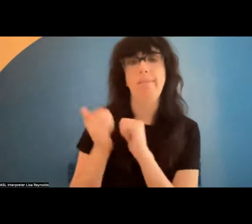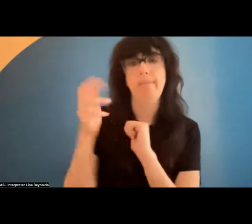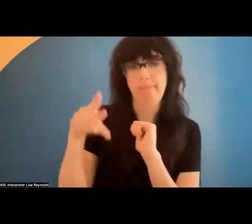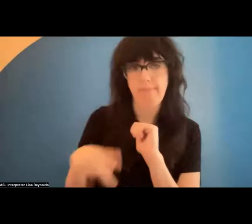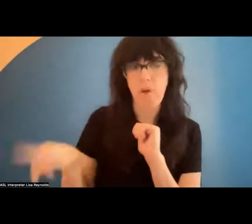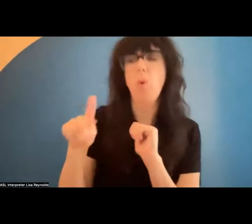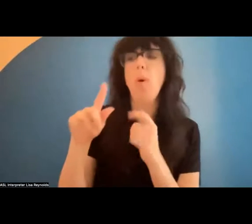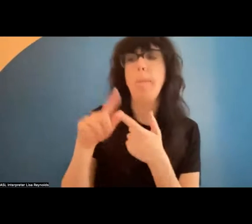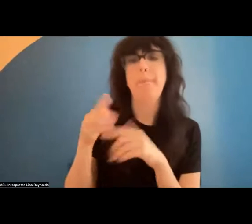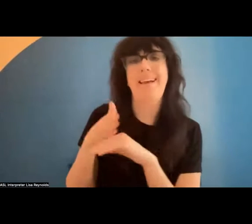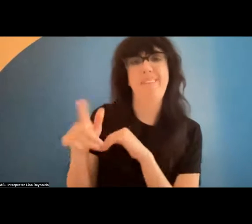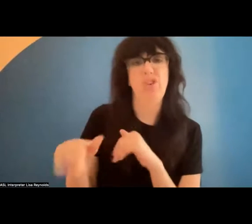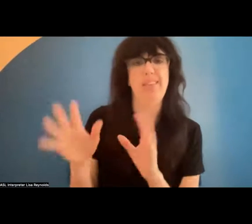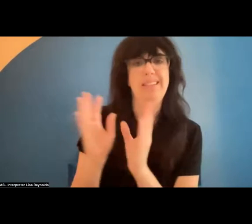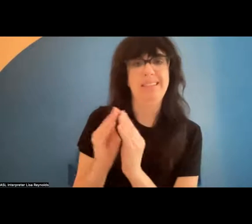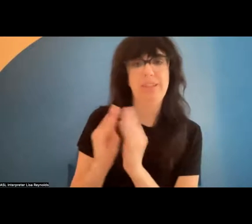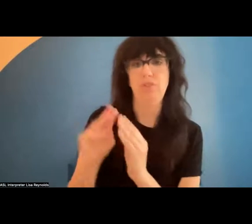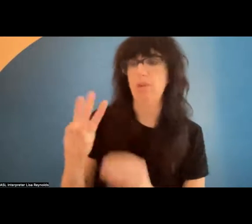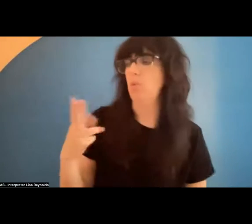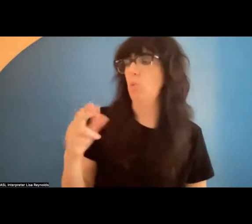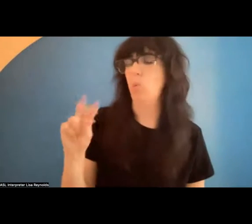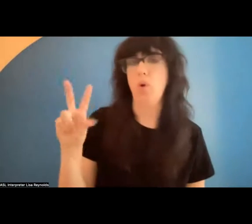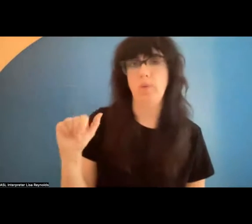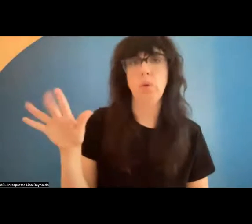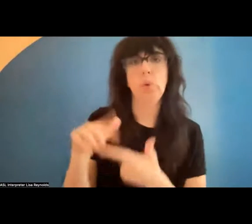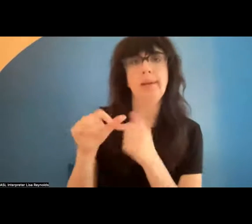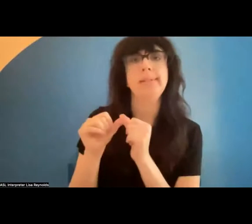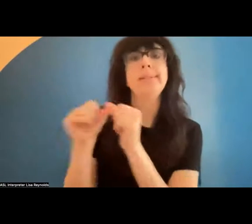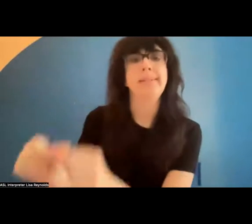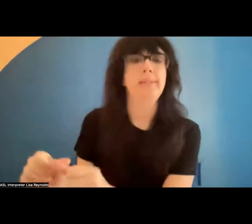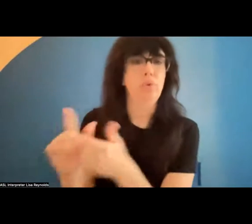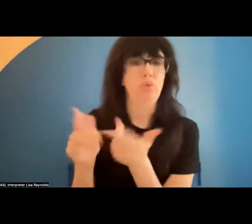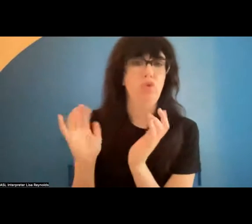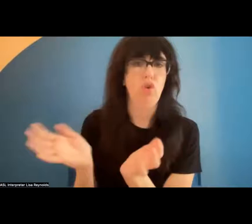where you can continue the conversation